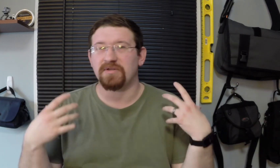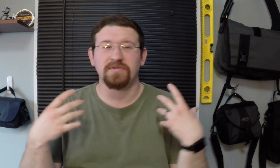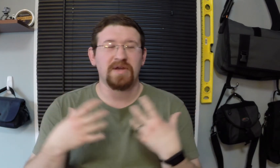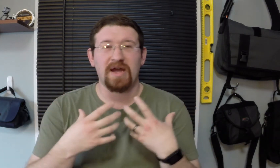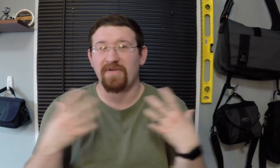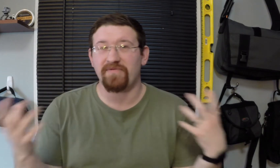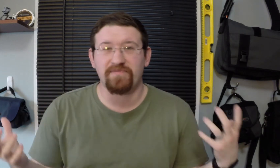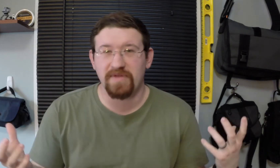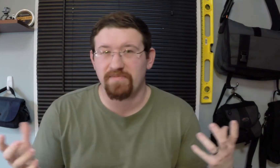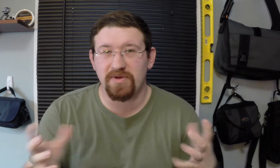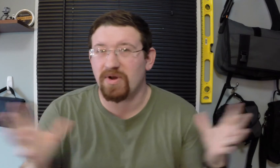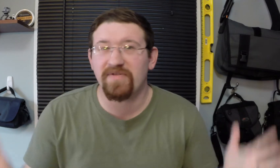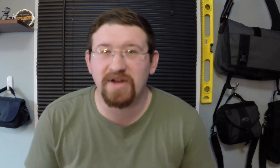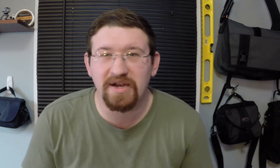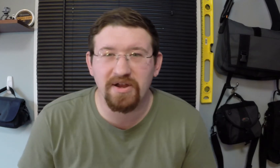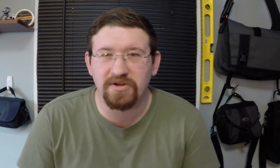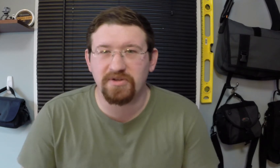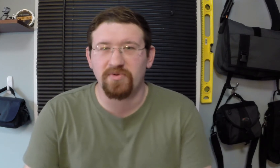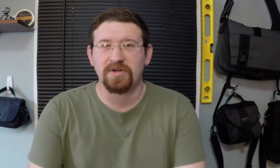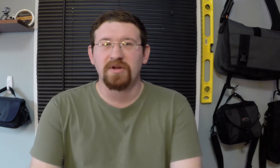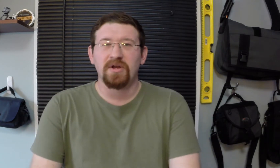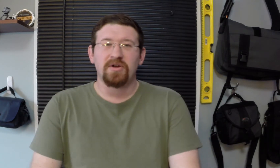you can have them be whatever kind of character you want.